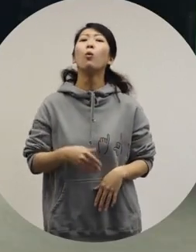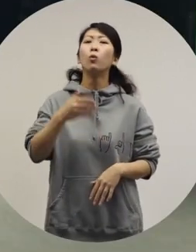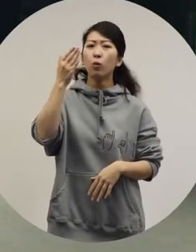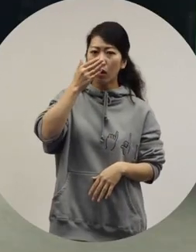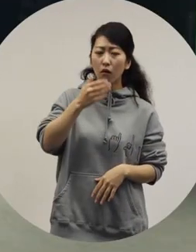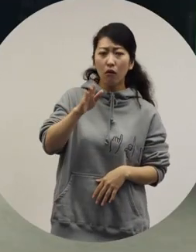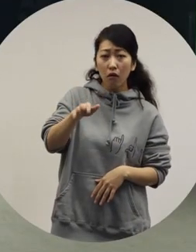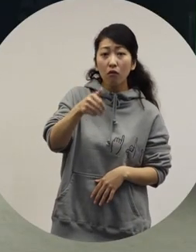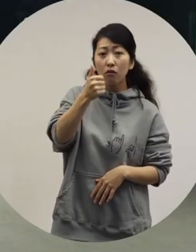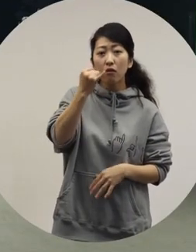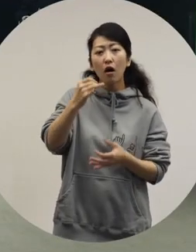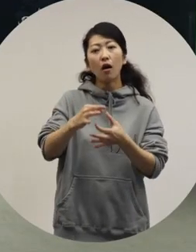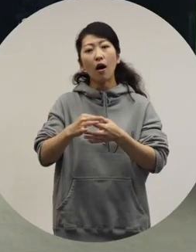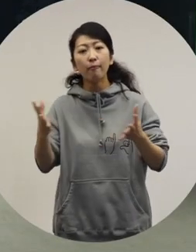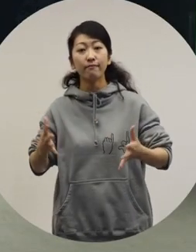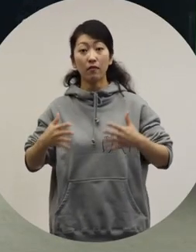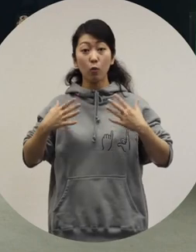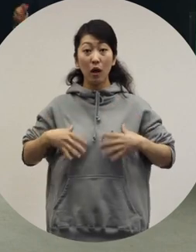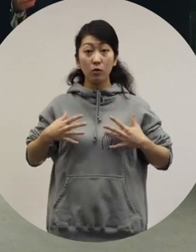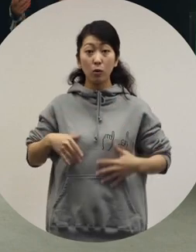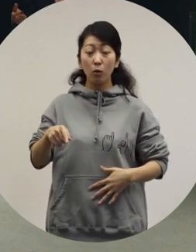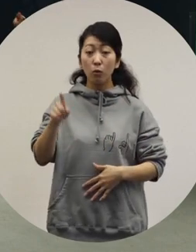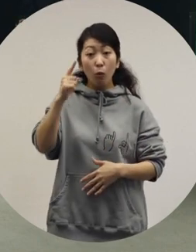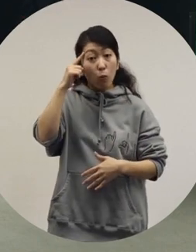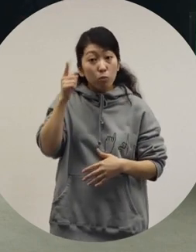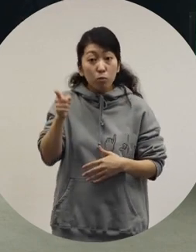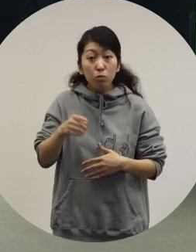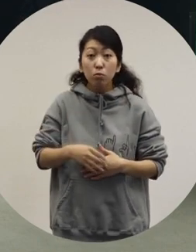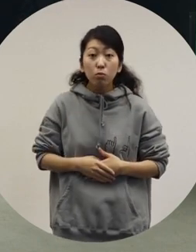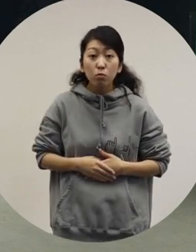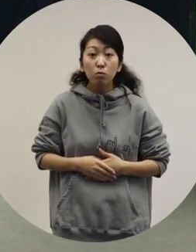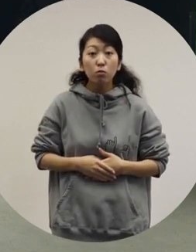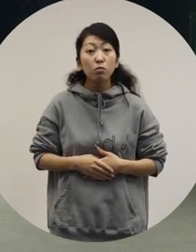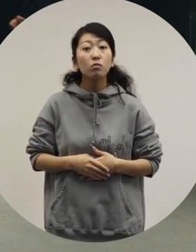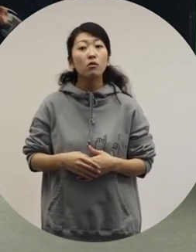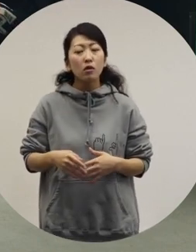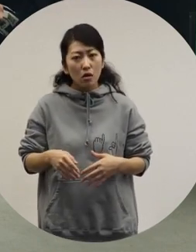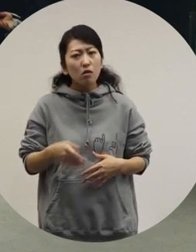[Ochiai] What do you think about genderless fashion?